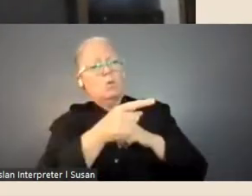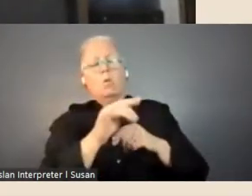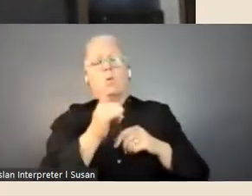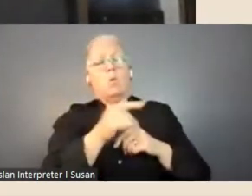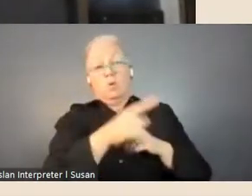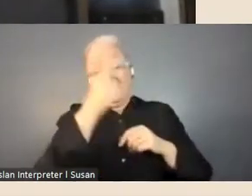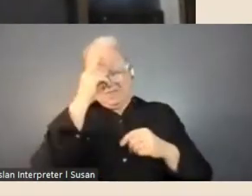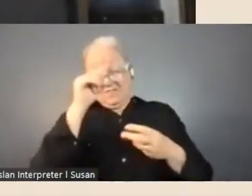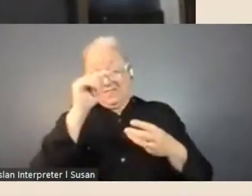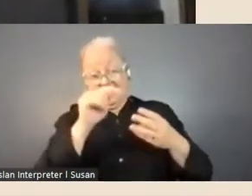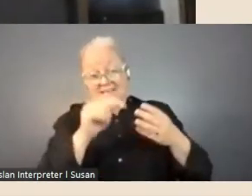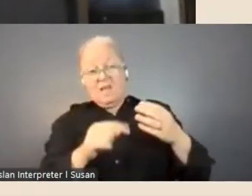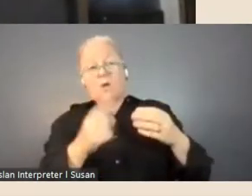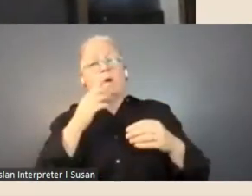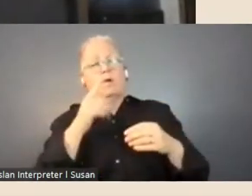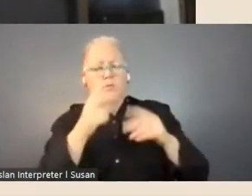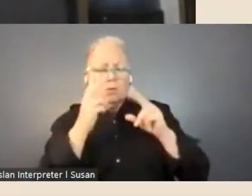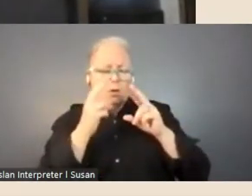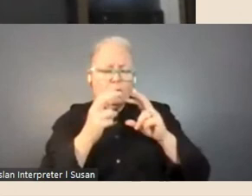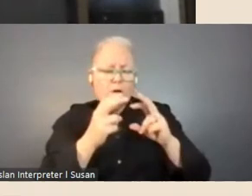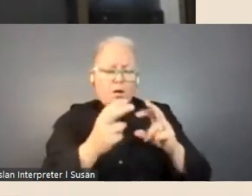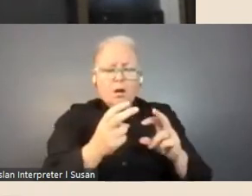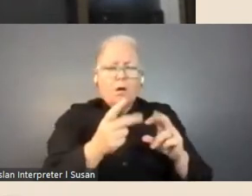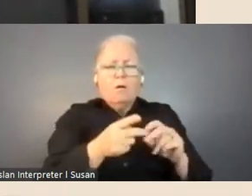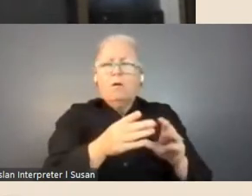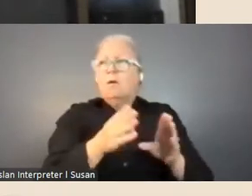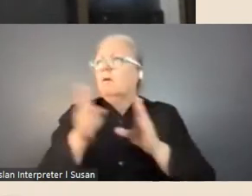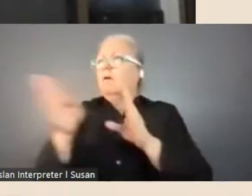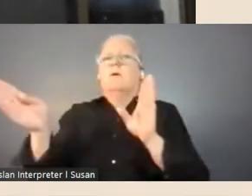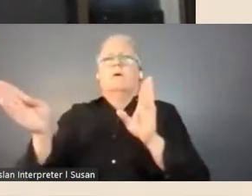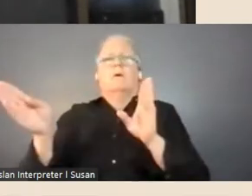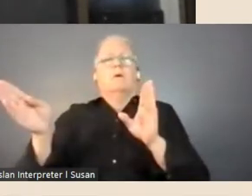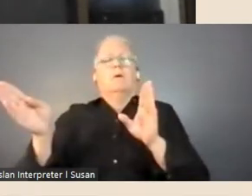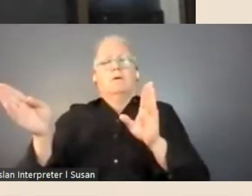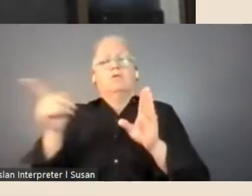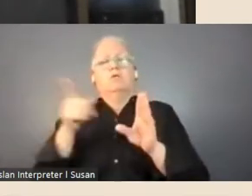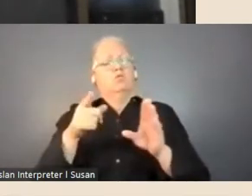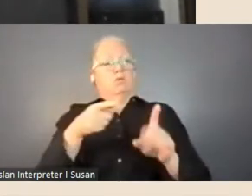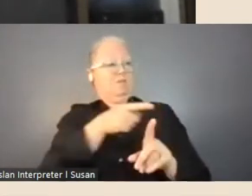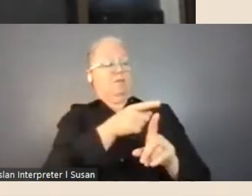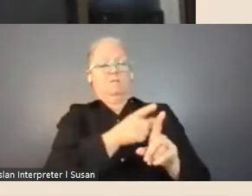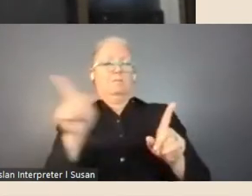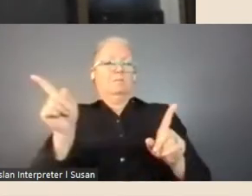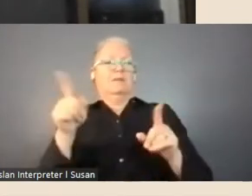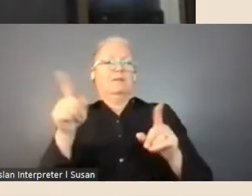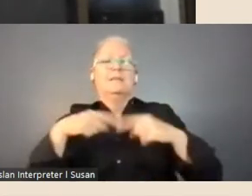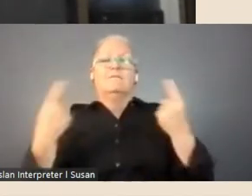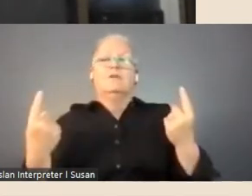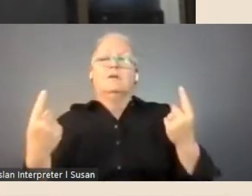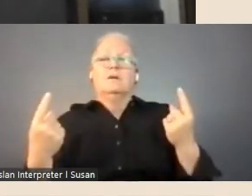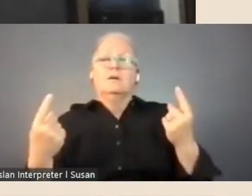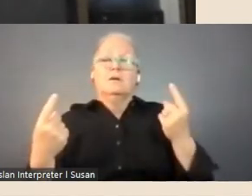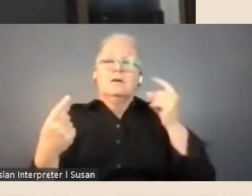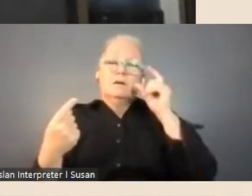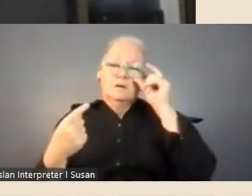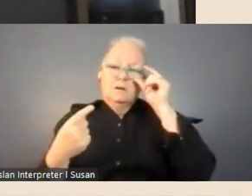and as you get into it you can discover a whole lot more and it's going to drift and change like any research. And a bit following on from what I said before,